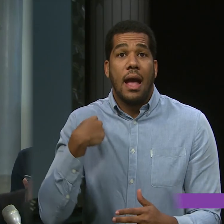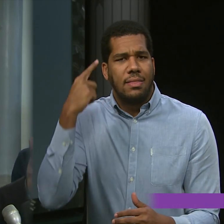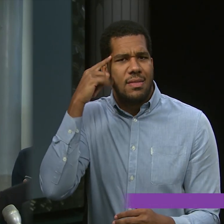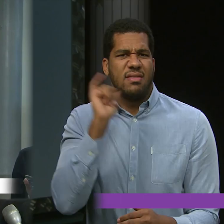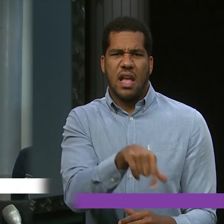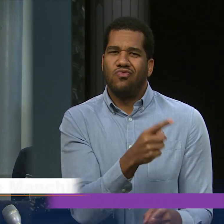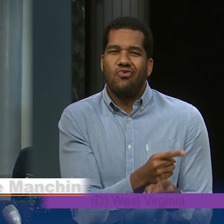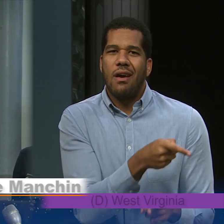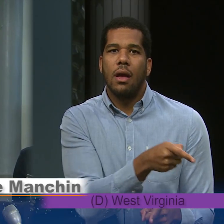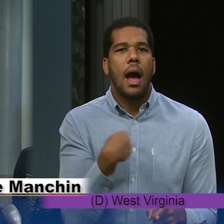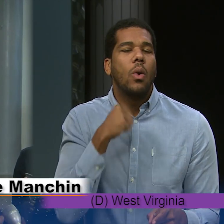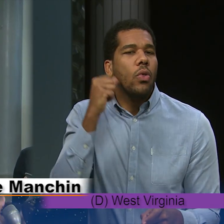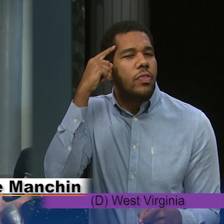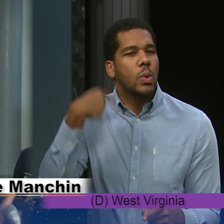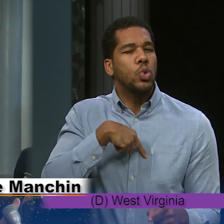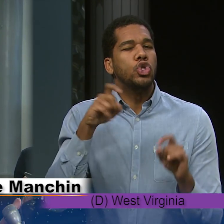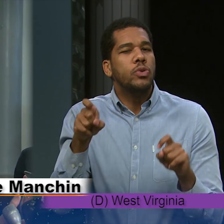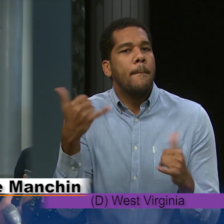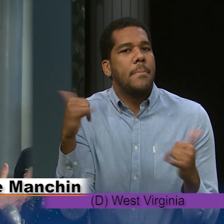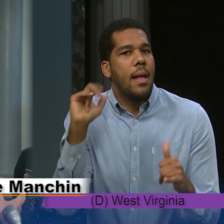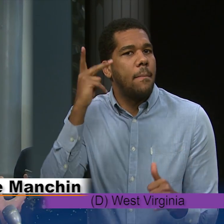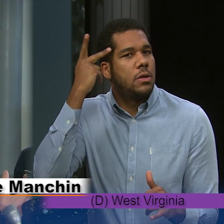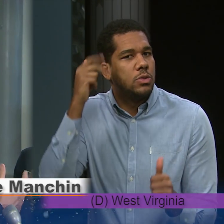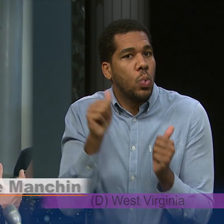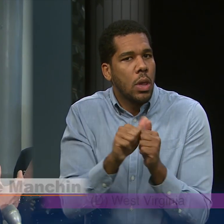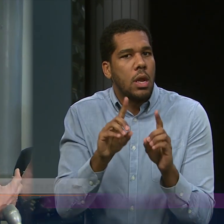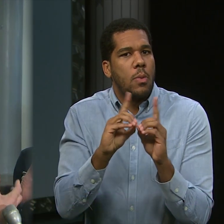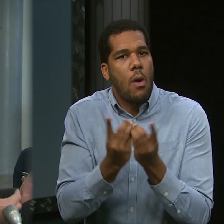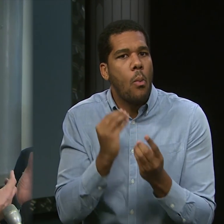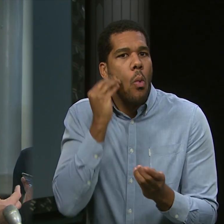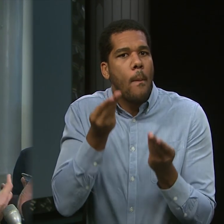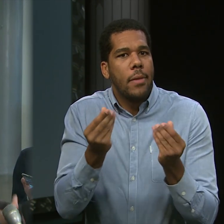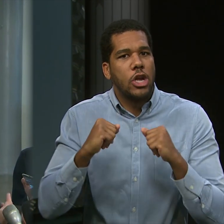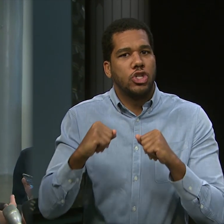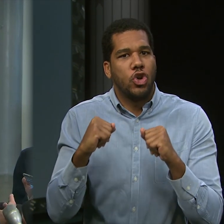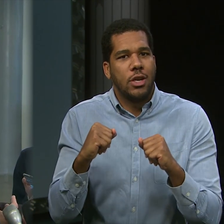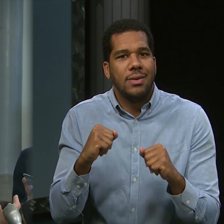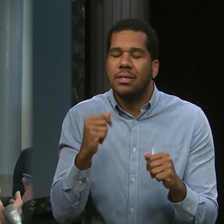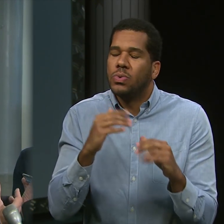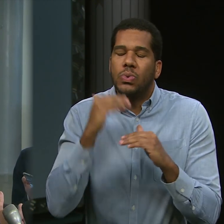Sen. Manchin: "I think it's the right thing to do. I don't think we should play politics with the Department of Homeland Security, it's too important."